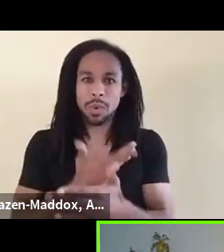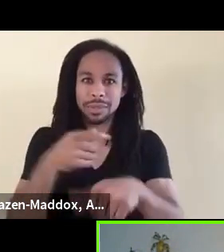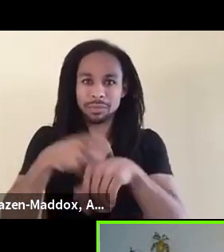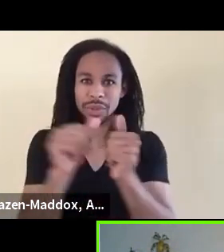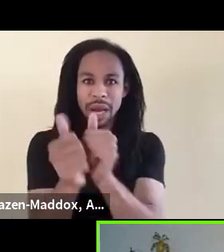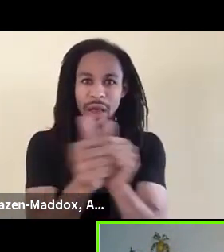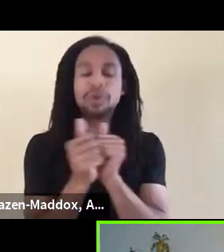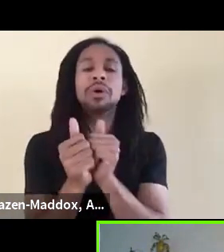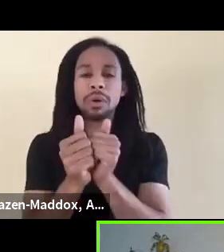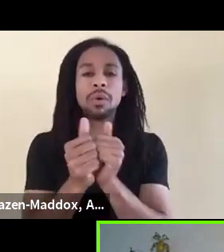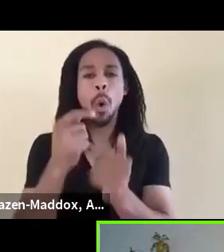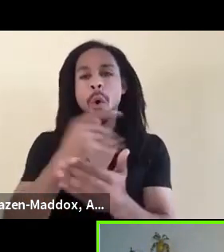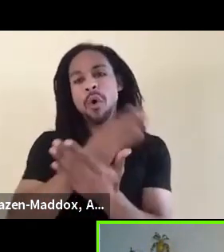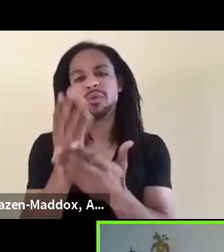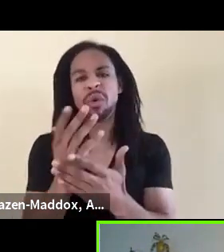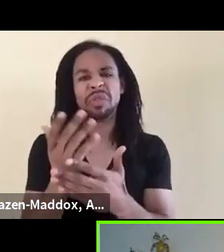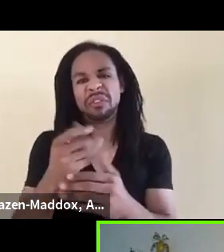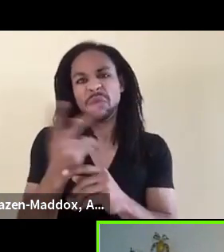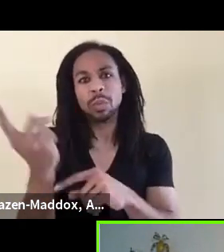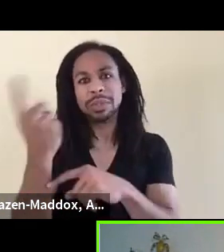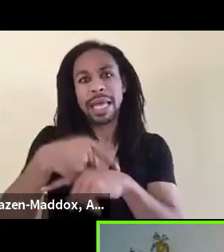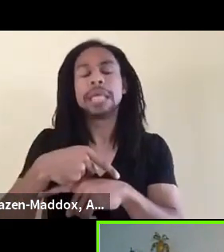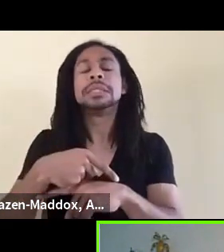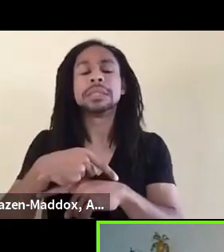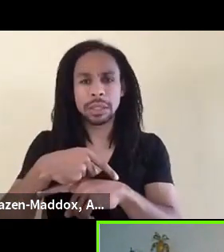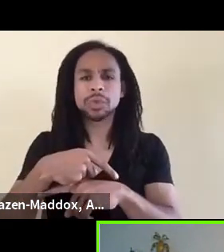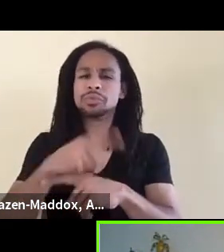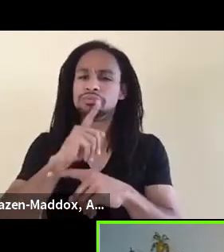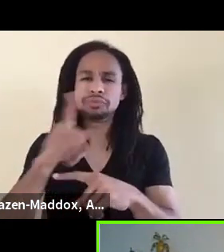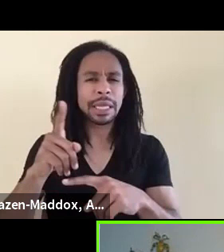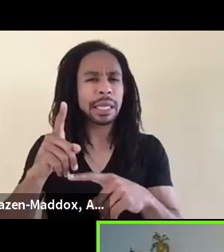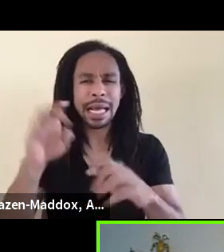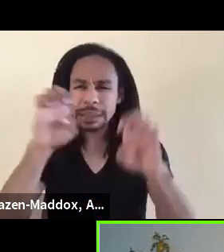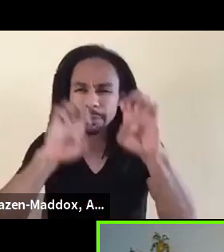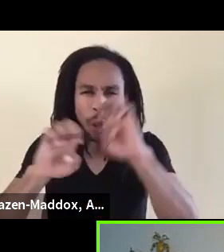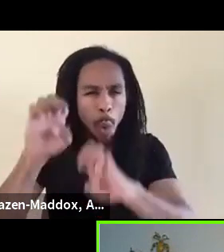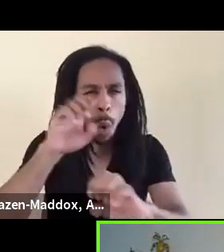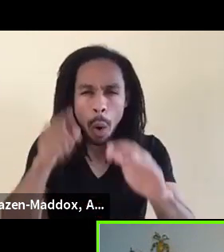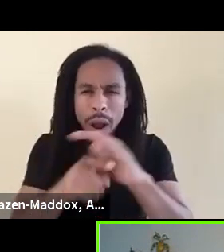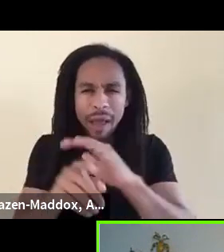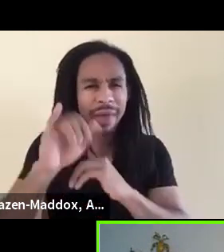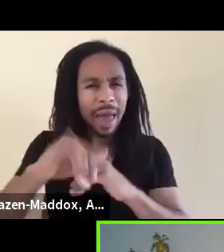over the next few days, explore that and figure out what our next steps are together.